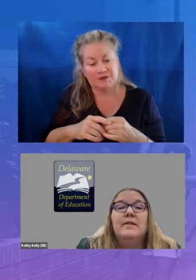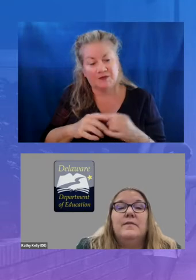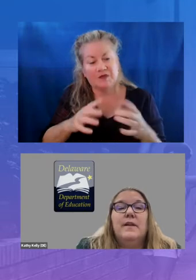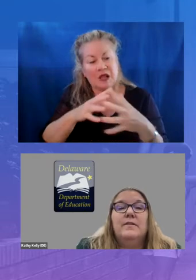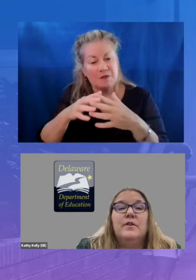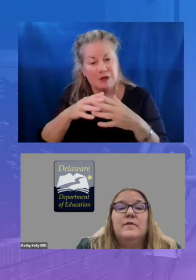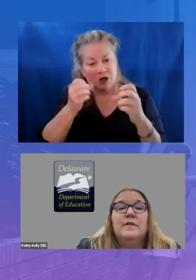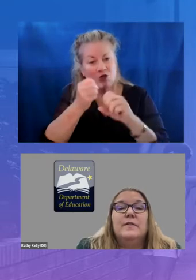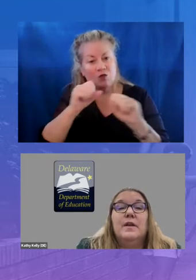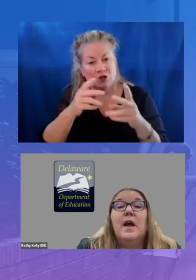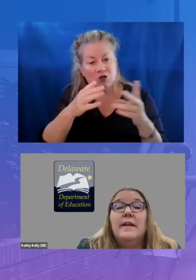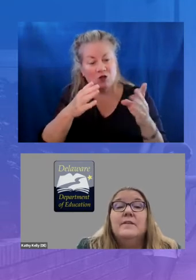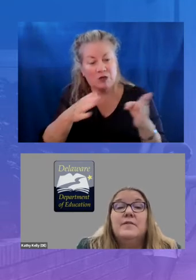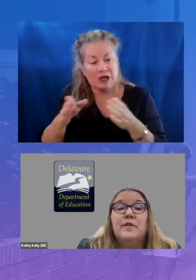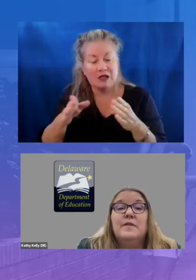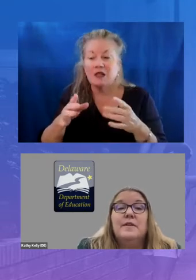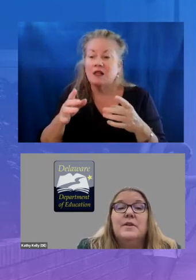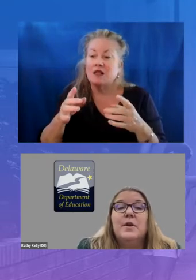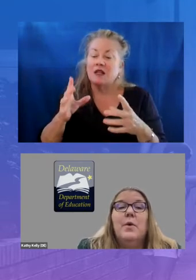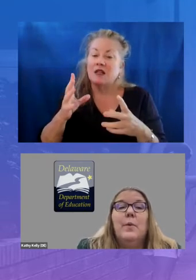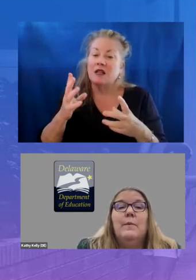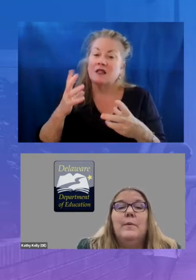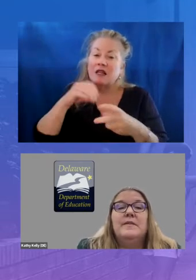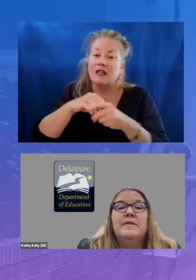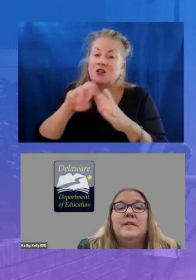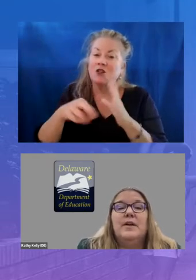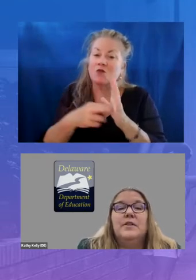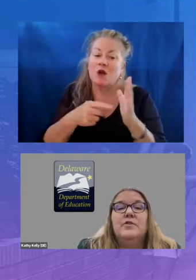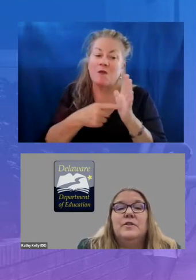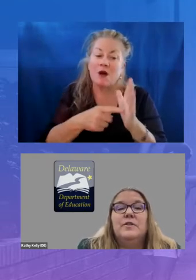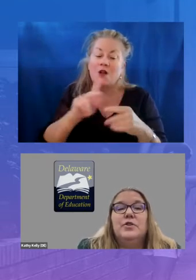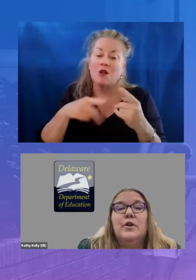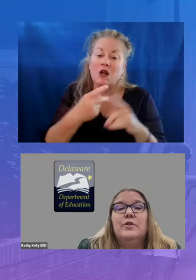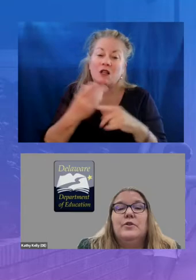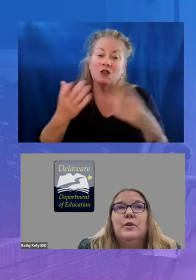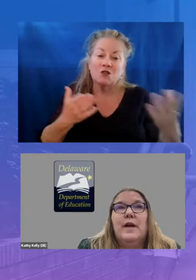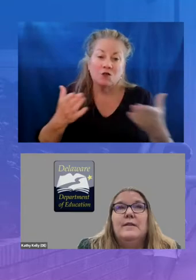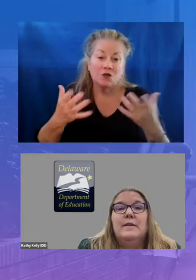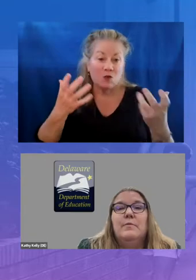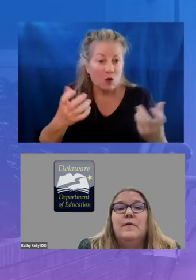things service the kinds of services we would want to see our districts and charters utilizing moving